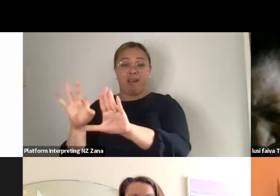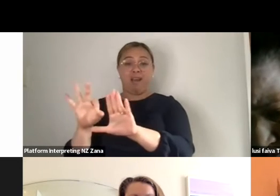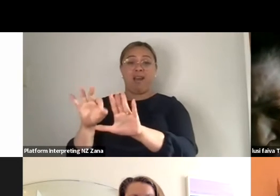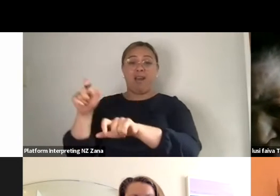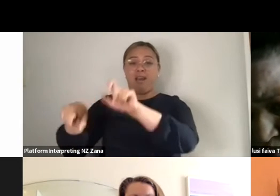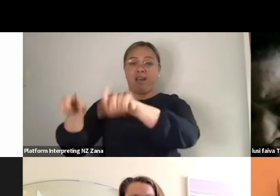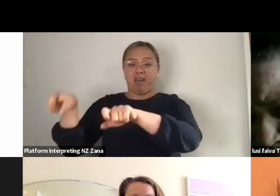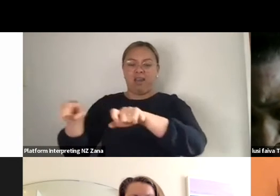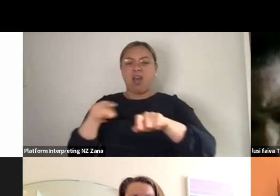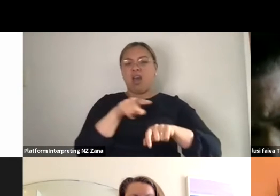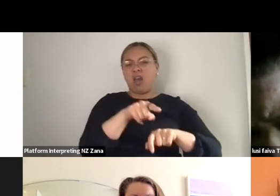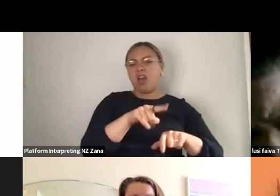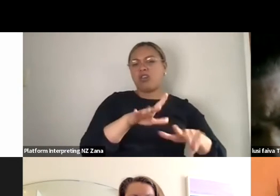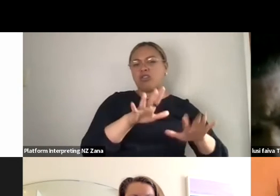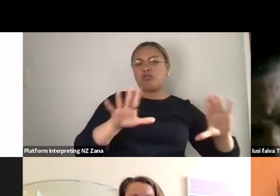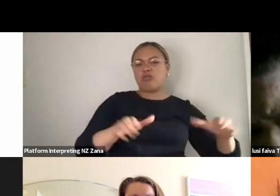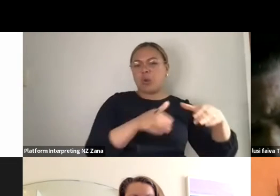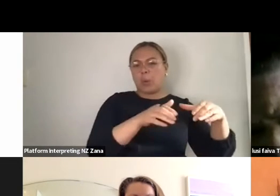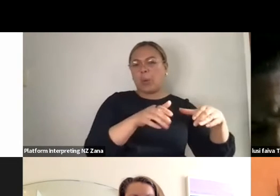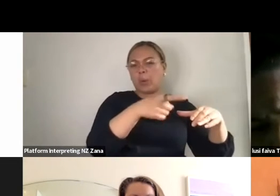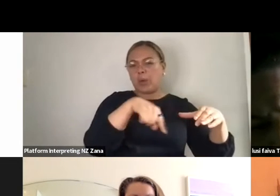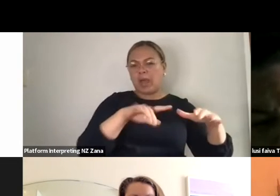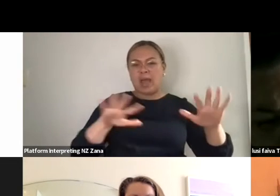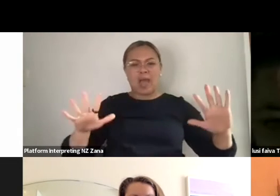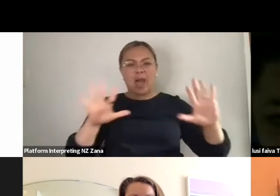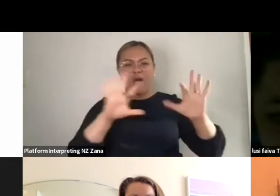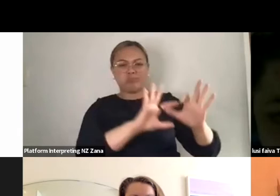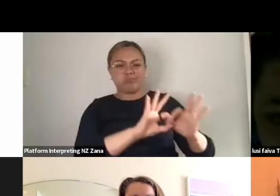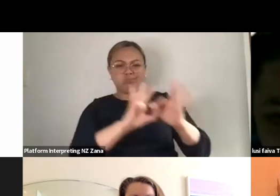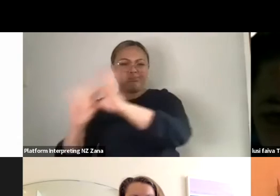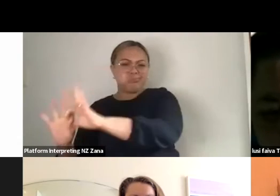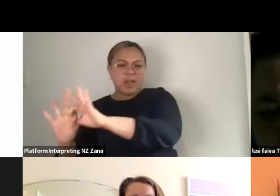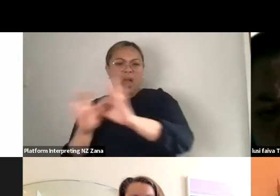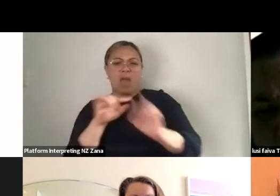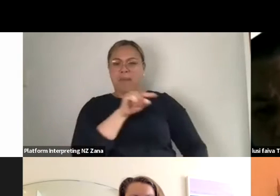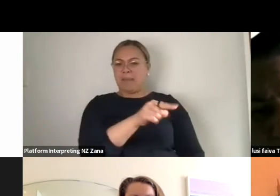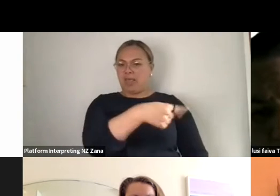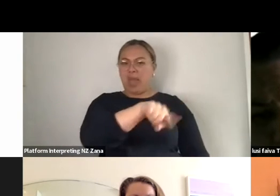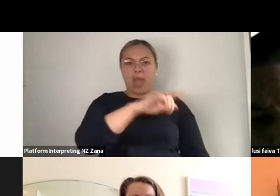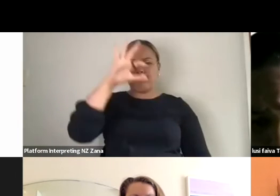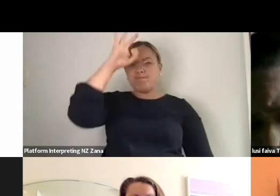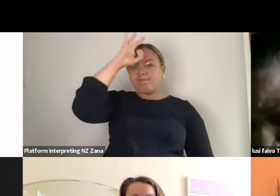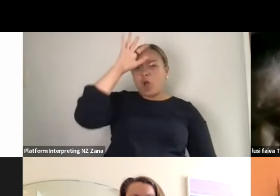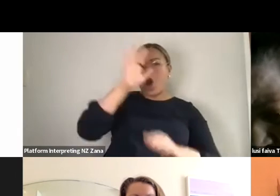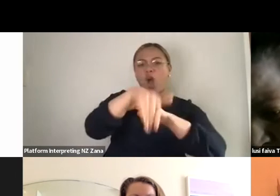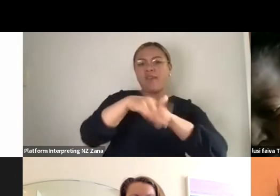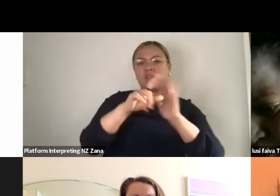while you're on tour who might not have good understandings of disability consciousness? Can you tell us what it's like to, you know, tour technically?